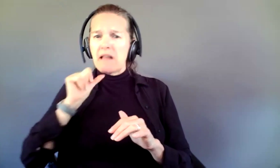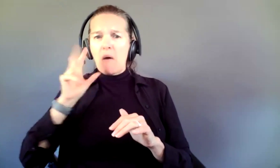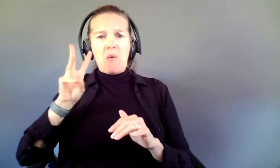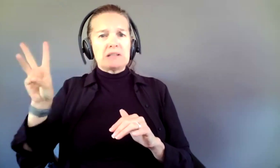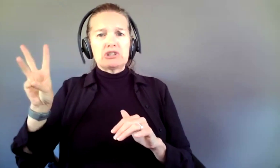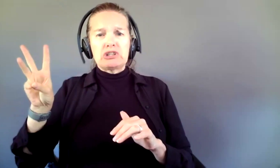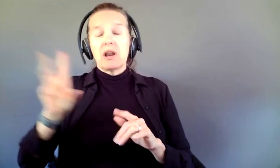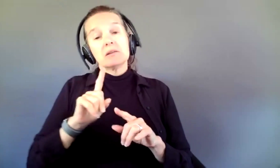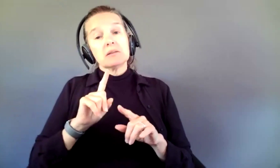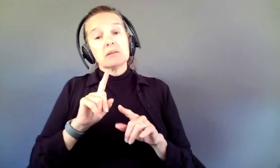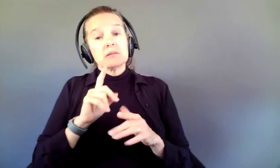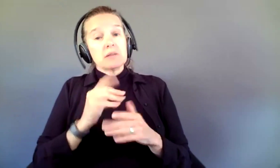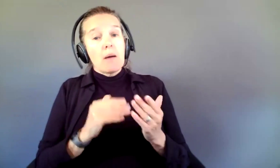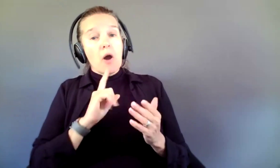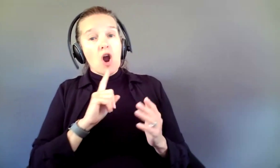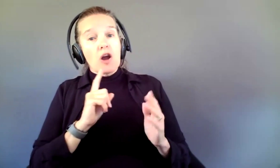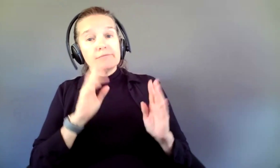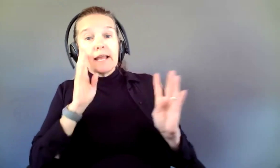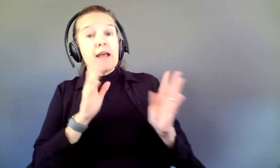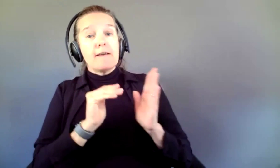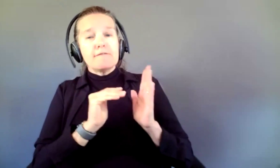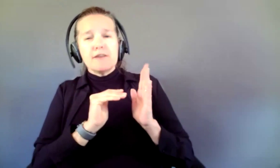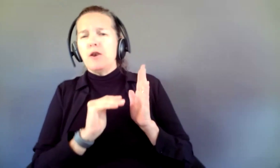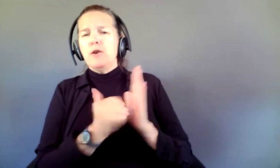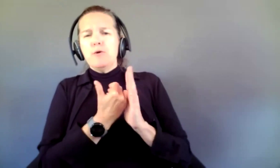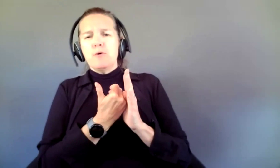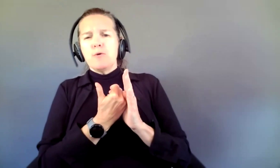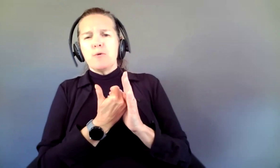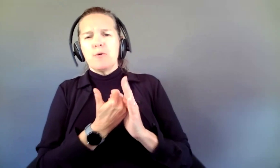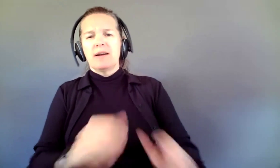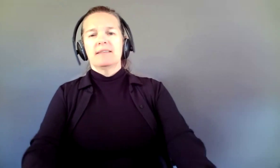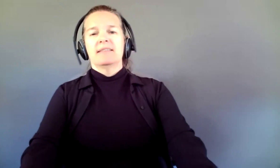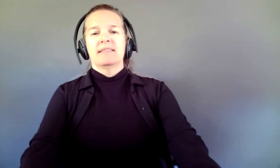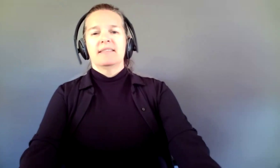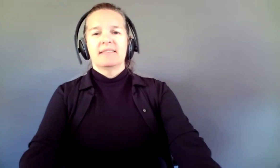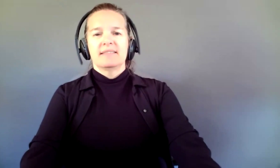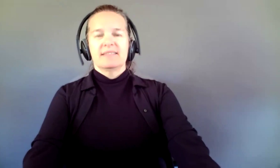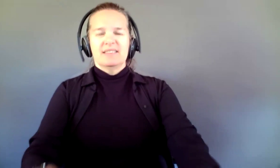and incredibly new, and we spent lots of time at the table debating is this theater, is this